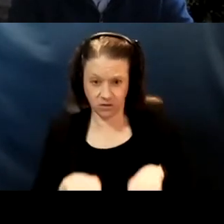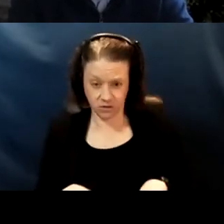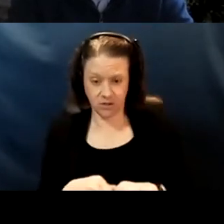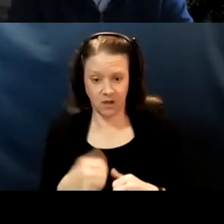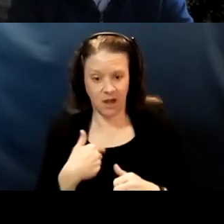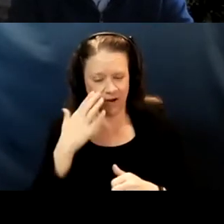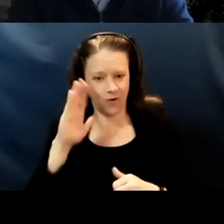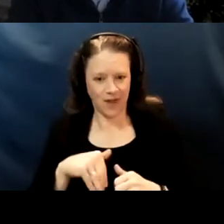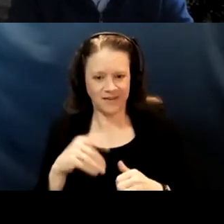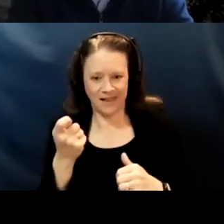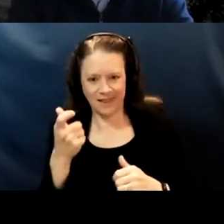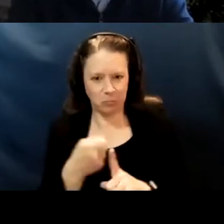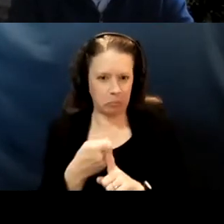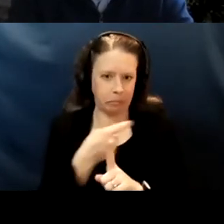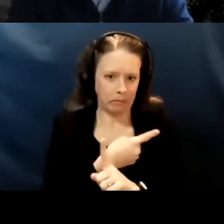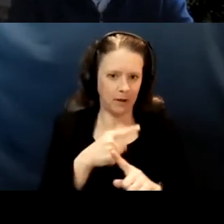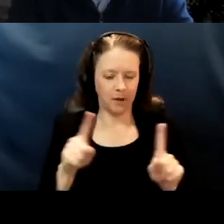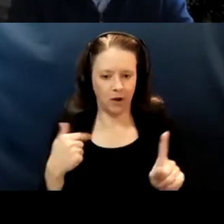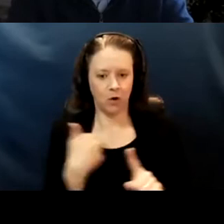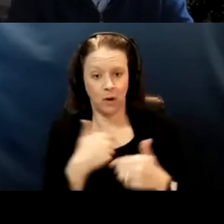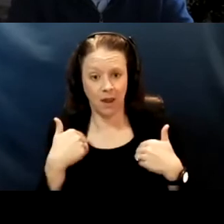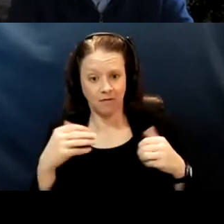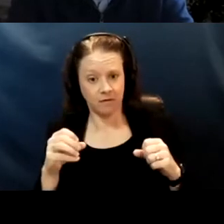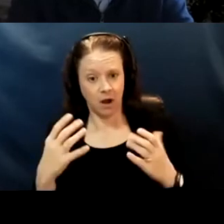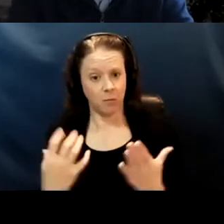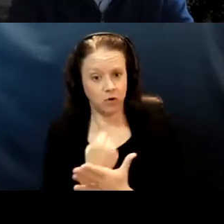going a little off but, we have an opportunity in right now